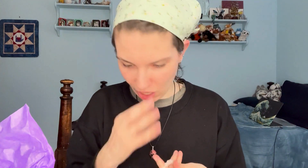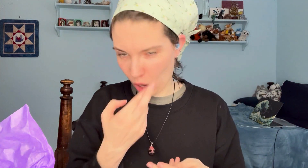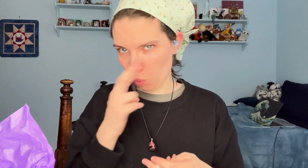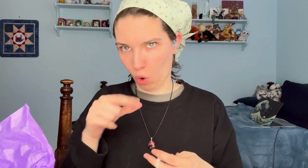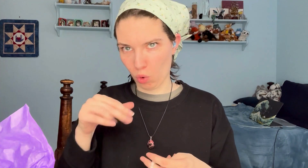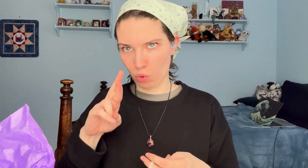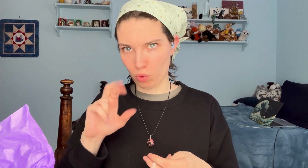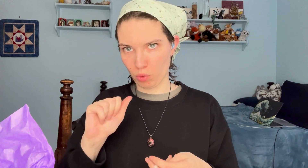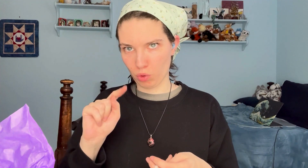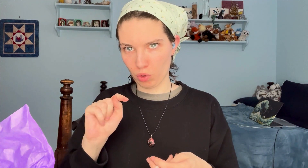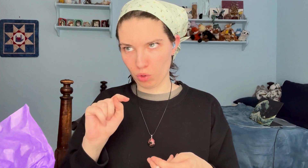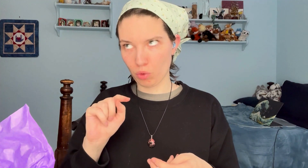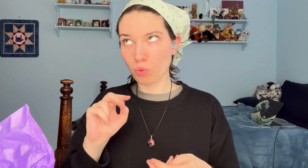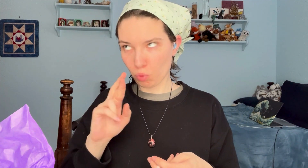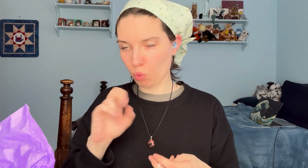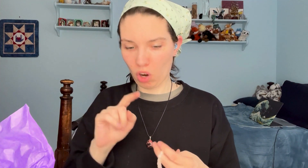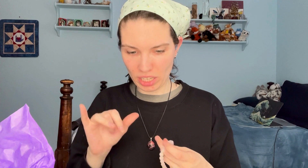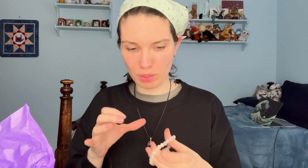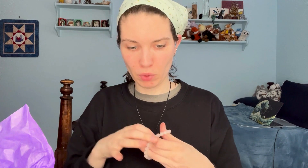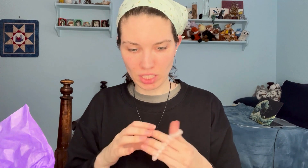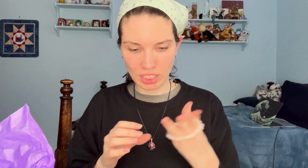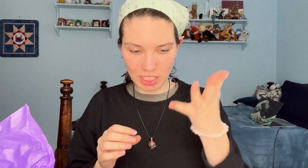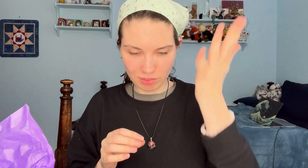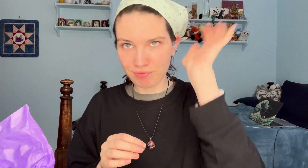Rose quartz bracelet